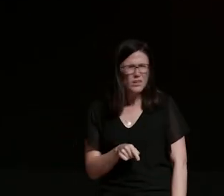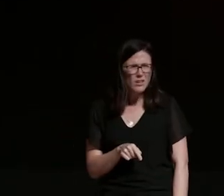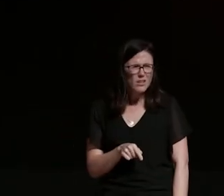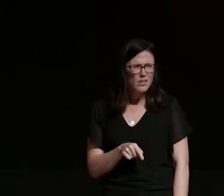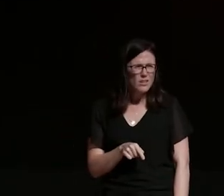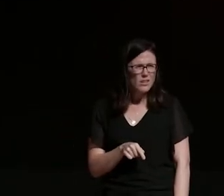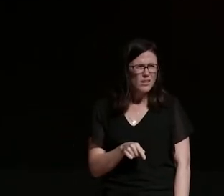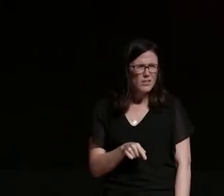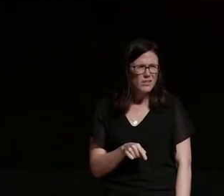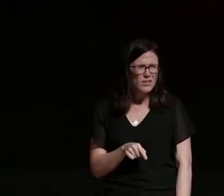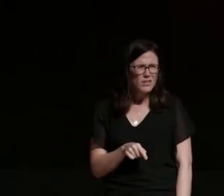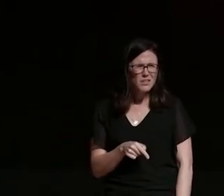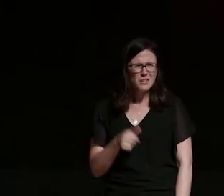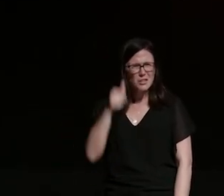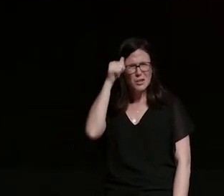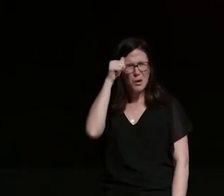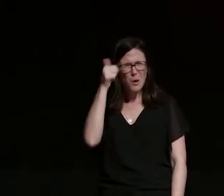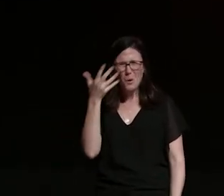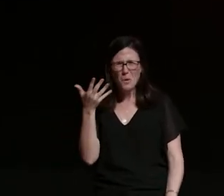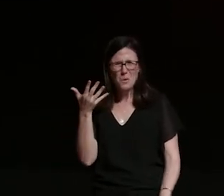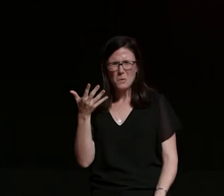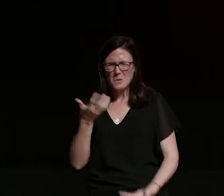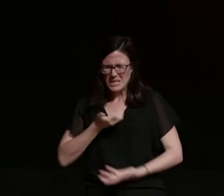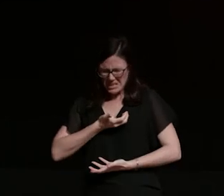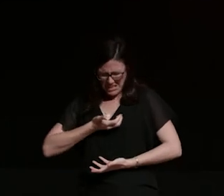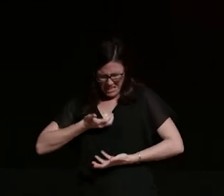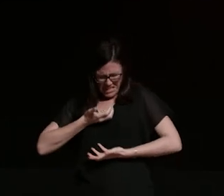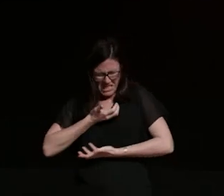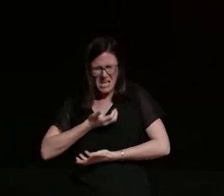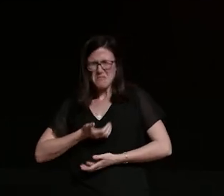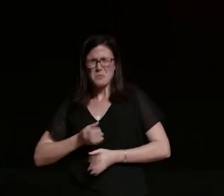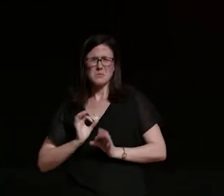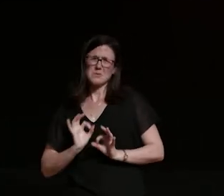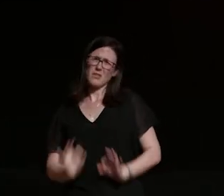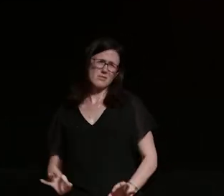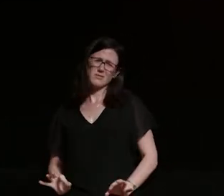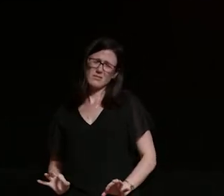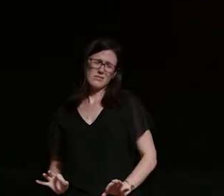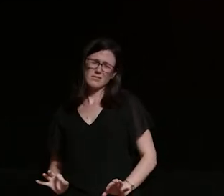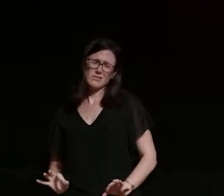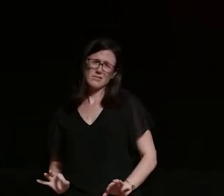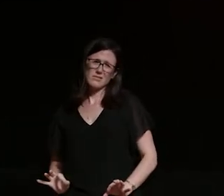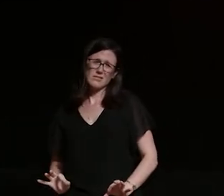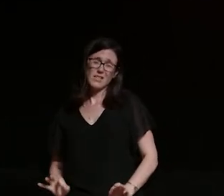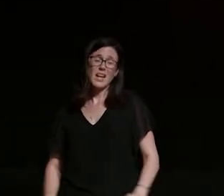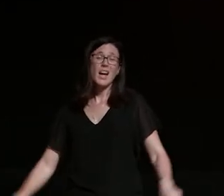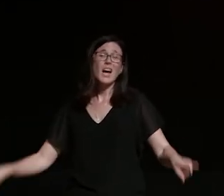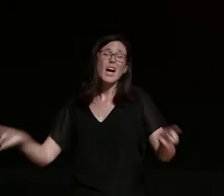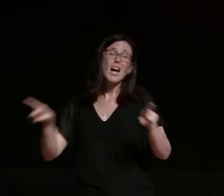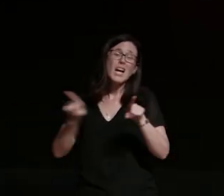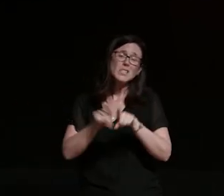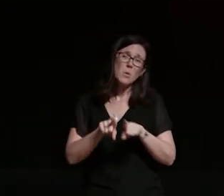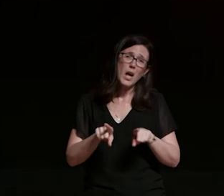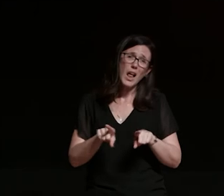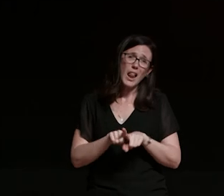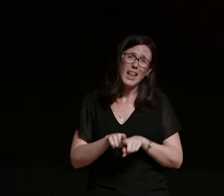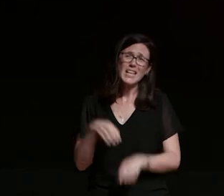it just seems extremely uncomfortable and not only that it's also extremely dangerous